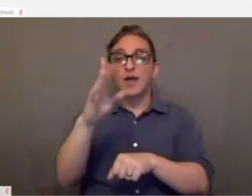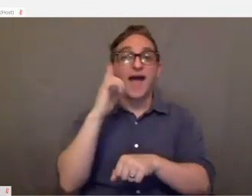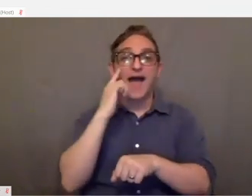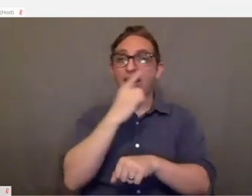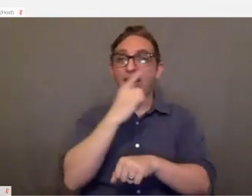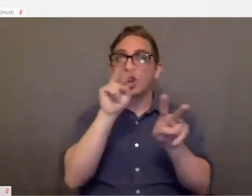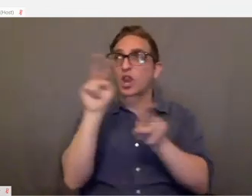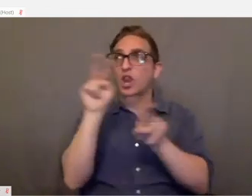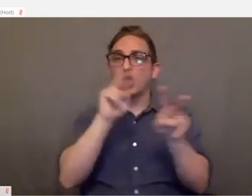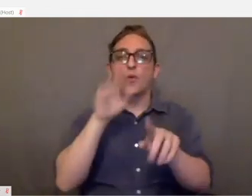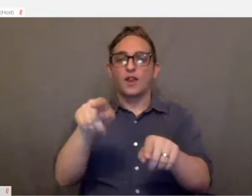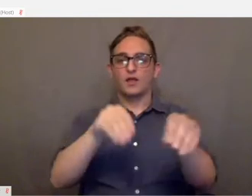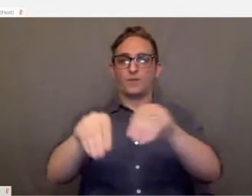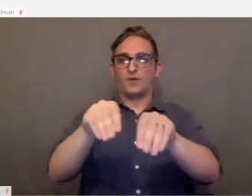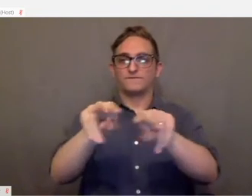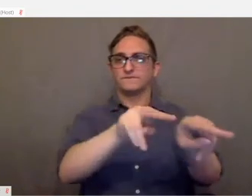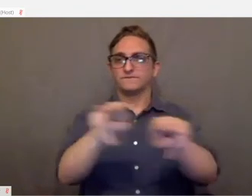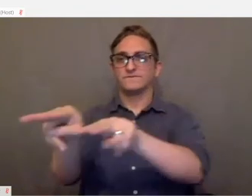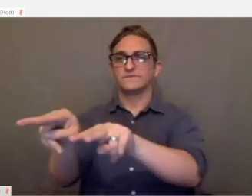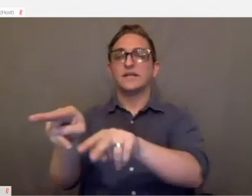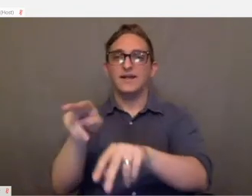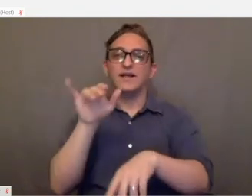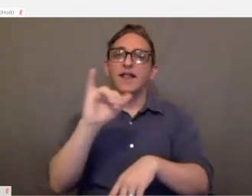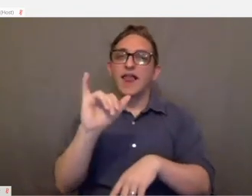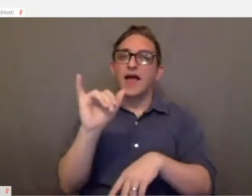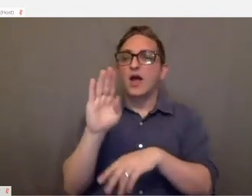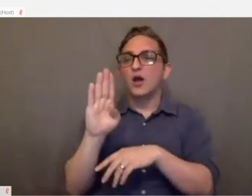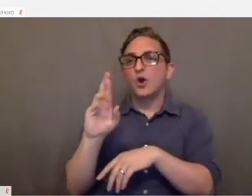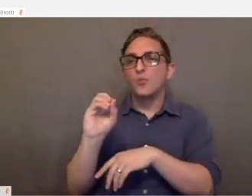And it's great for point and click games as well as browser games.